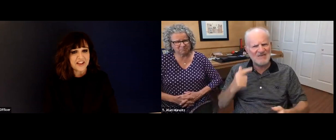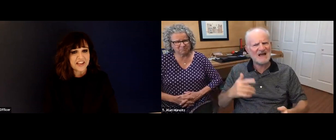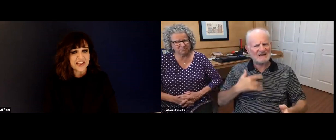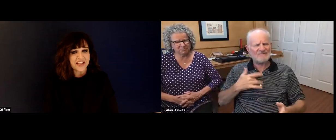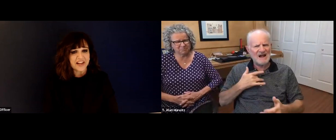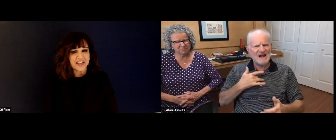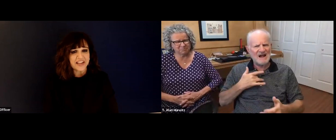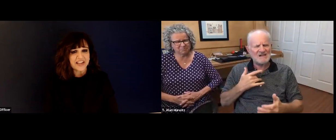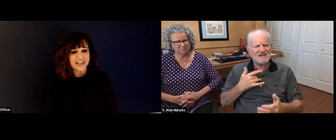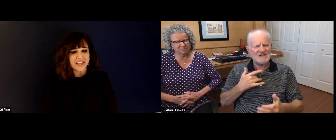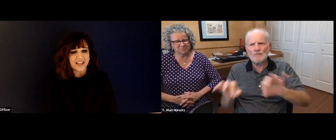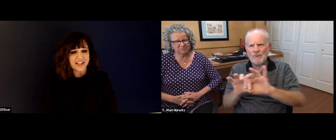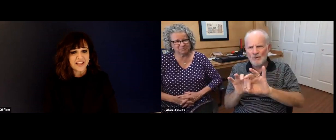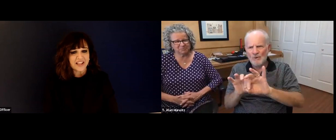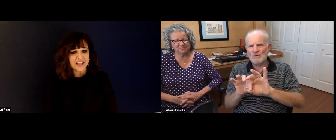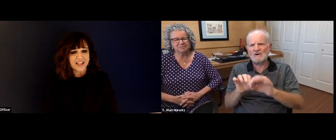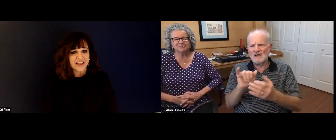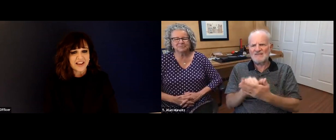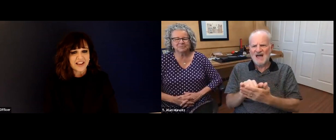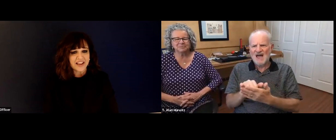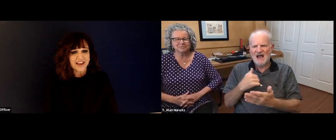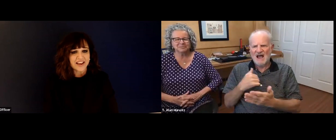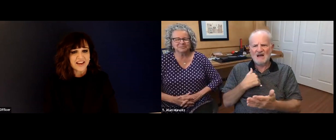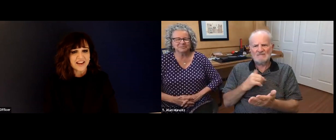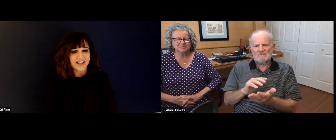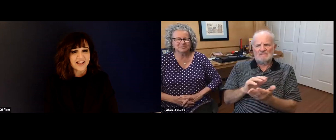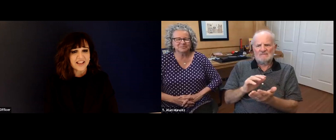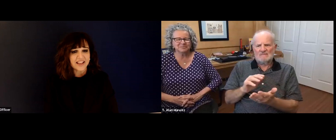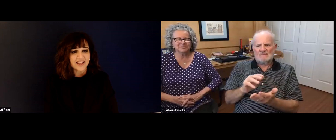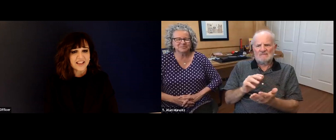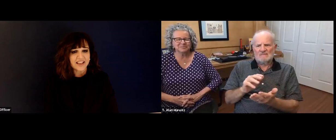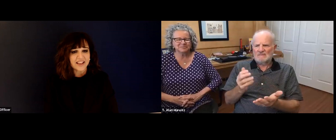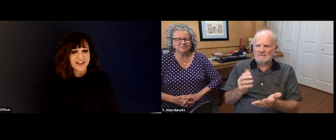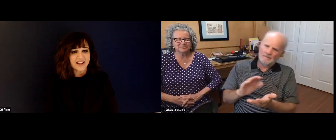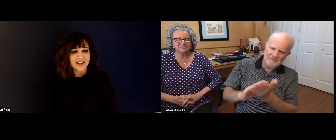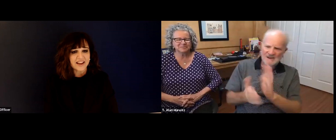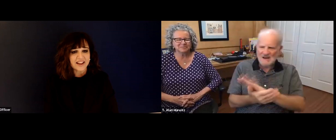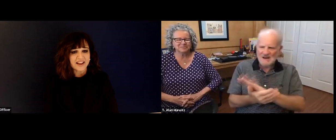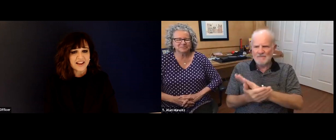And I didn't have a good answer for him. You know, I didn't even